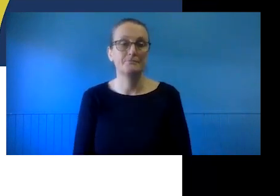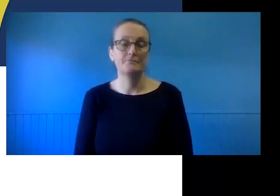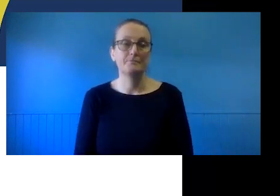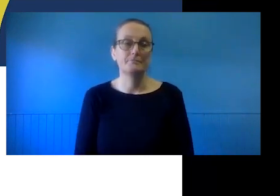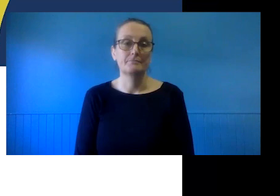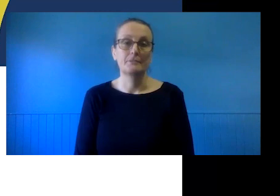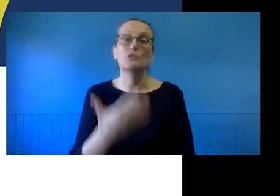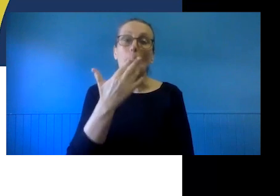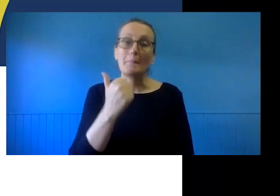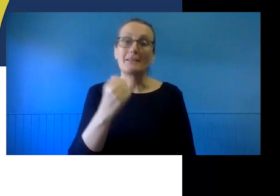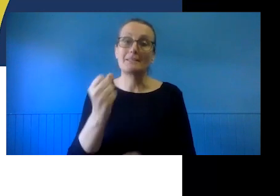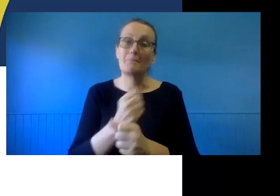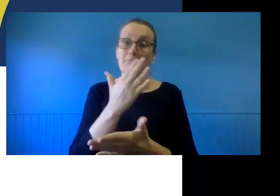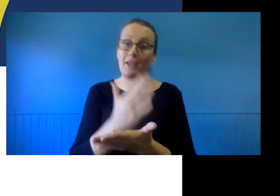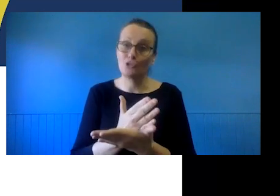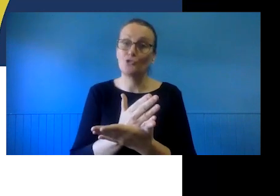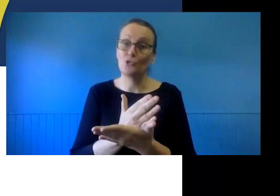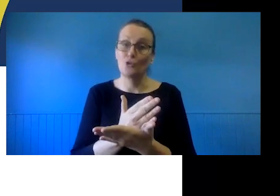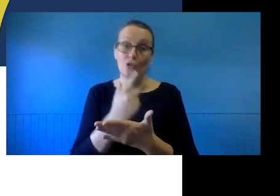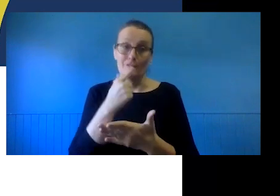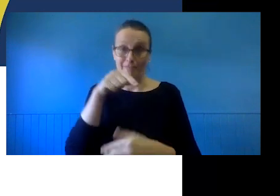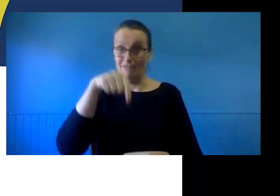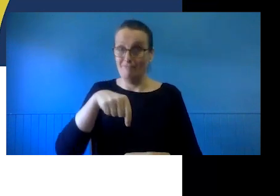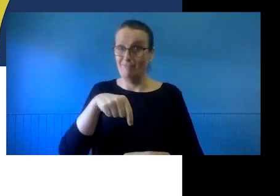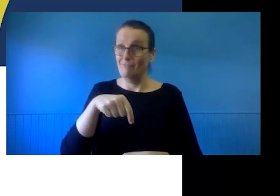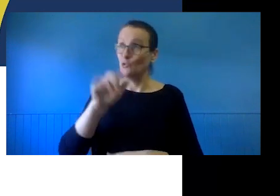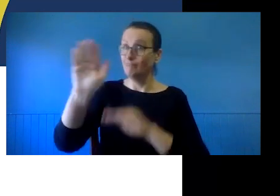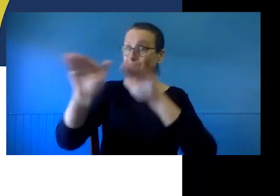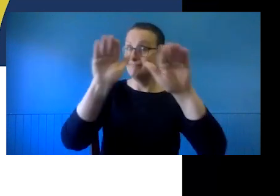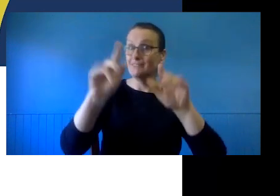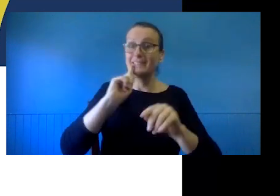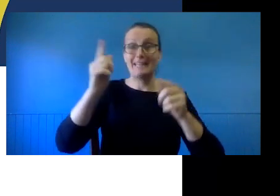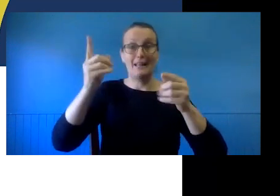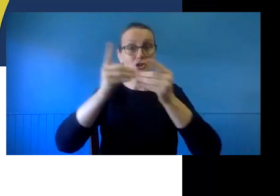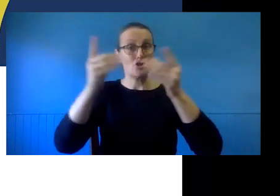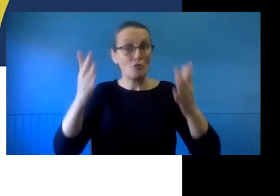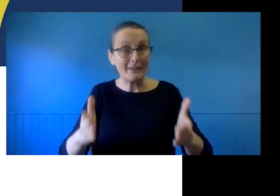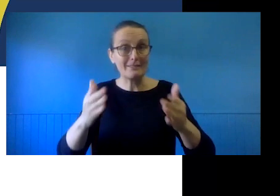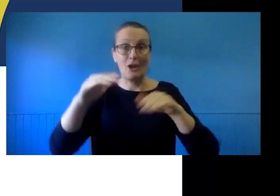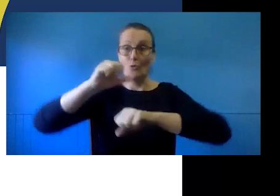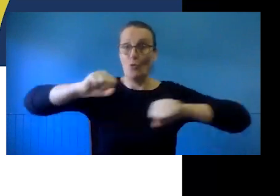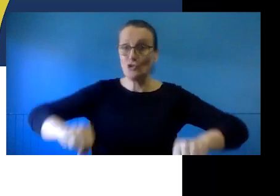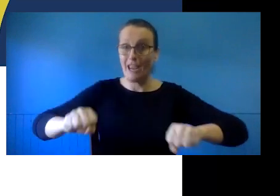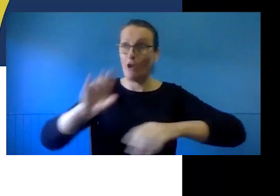Send invitations to your directors or chair. They are welcome.